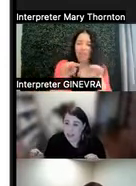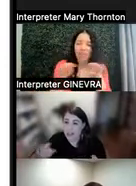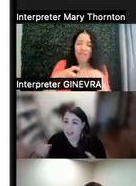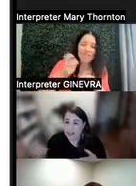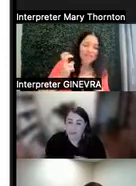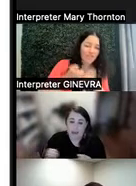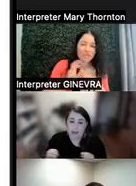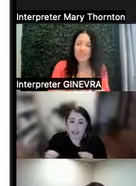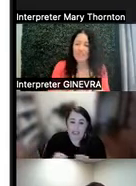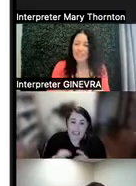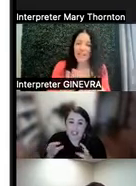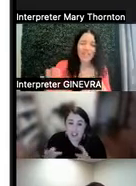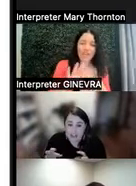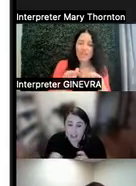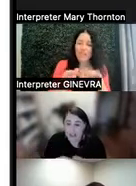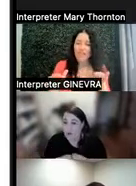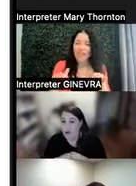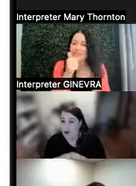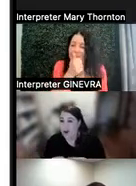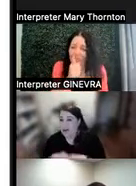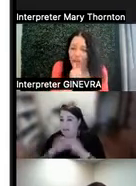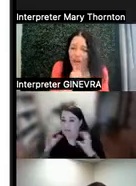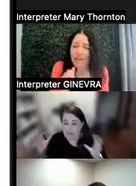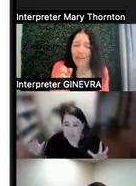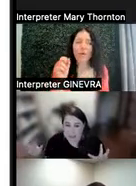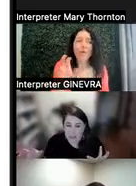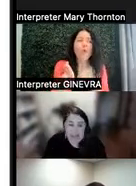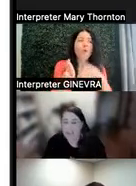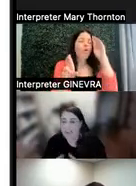The level of maybe like suffering or sadness